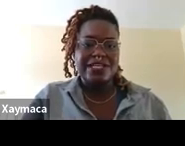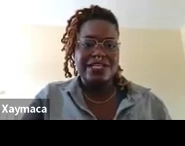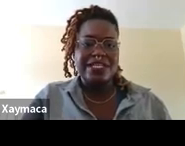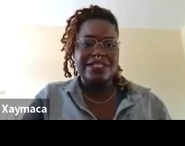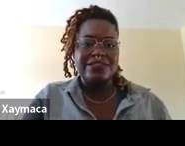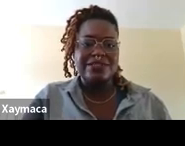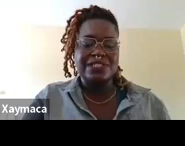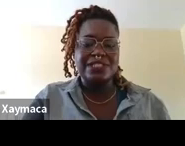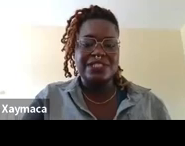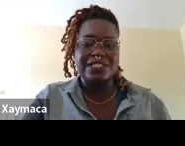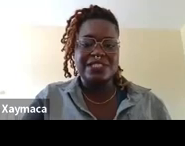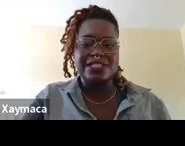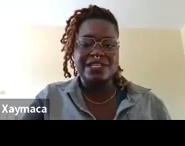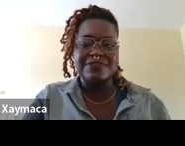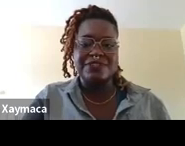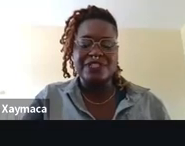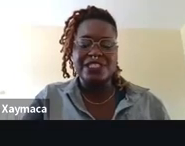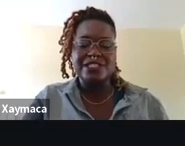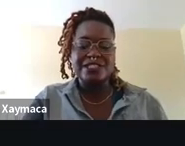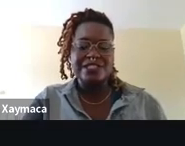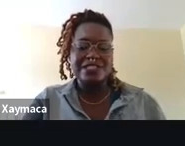All right. And are you still seeing it, like, full screen?